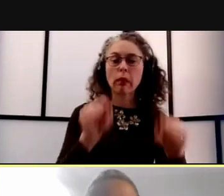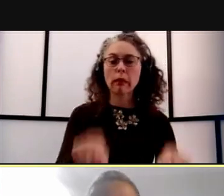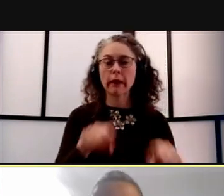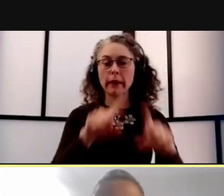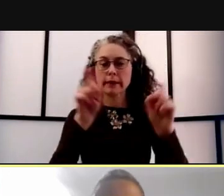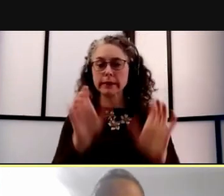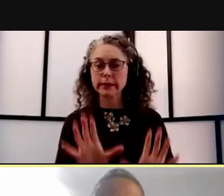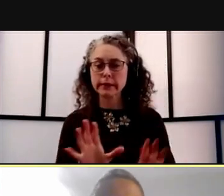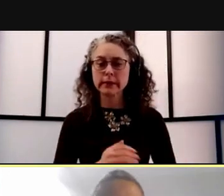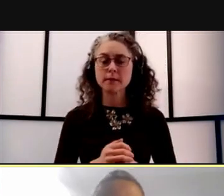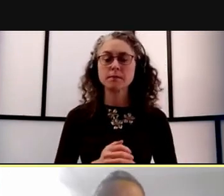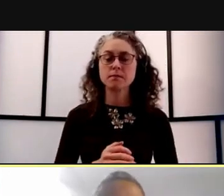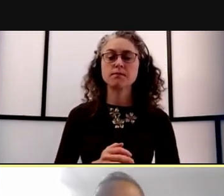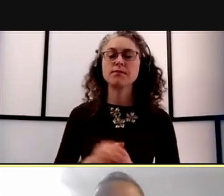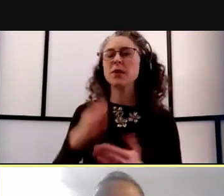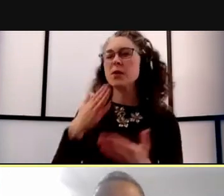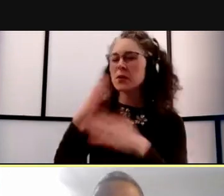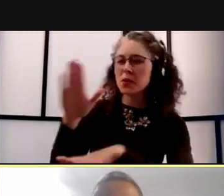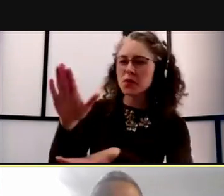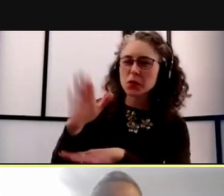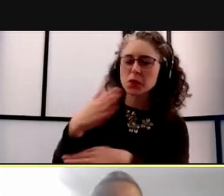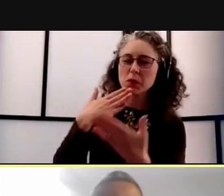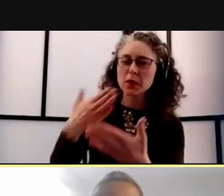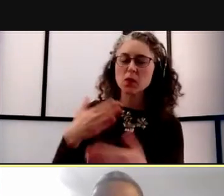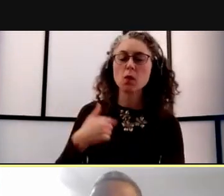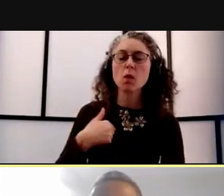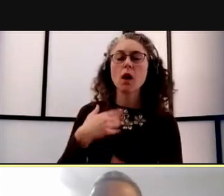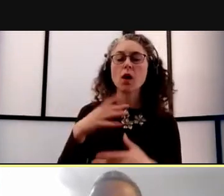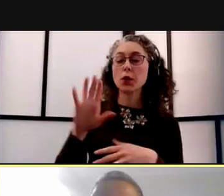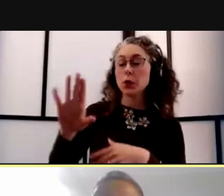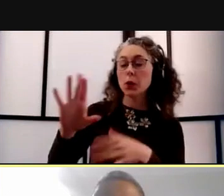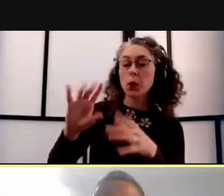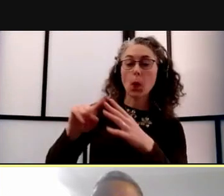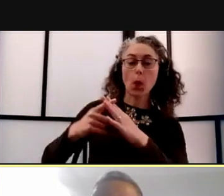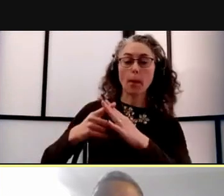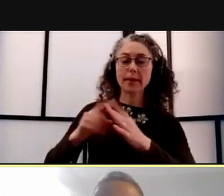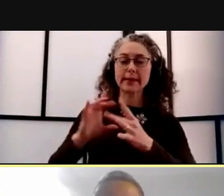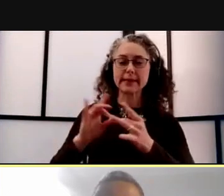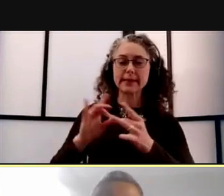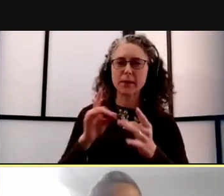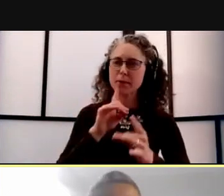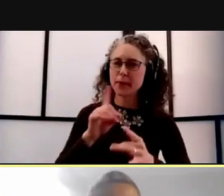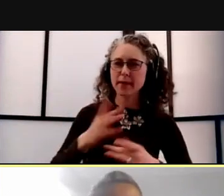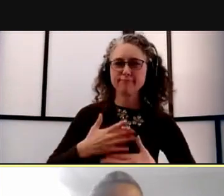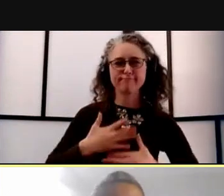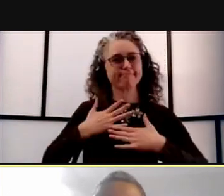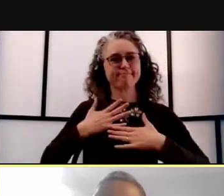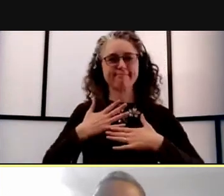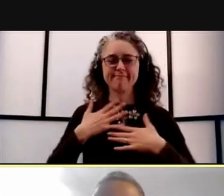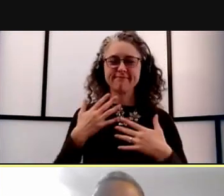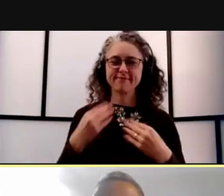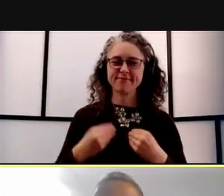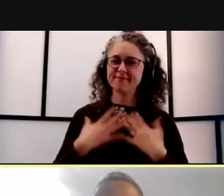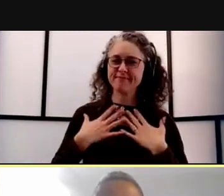I do wannna mention your opening statements are always so upbeat and uplifting. So I just wanna thank you for that.